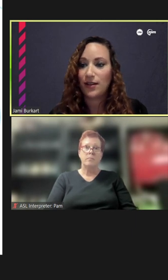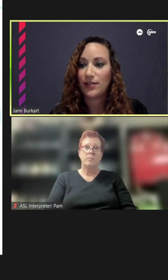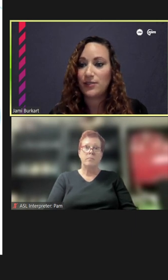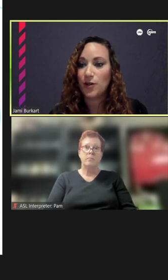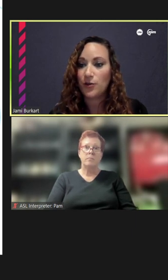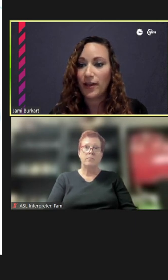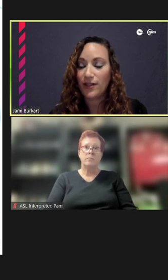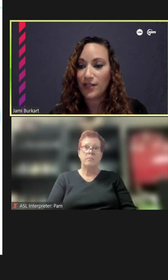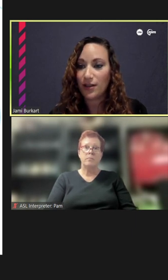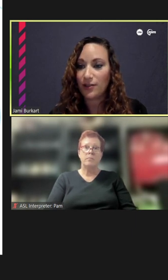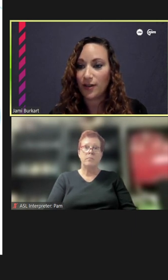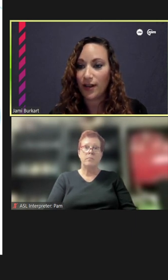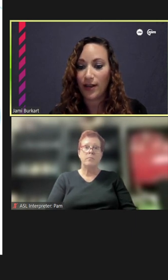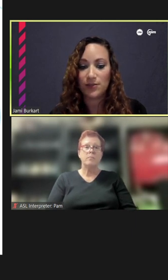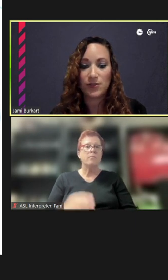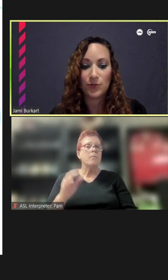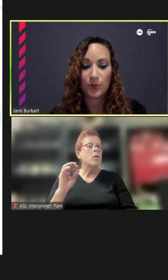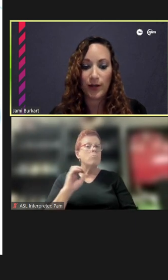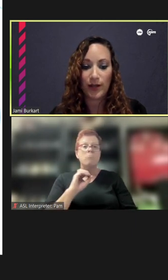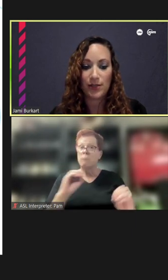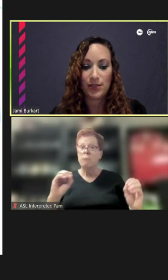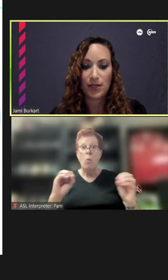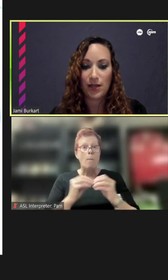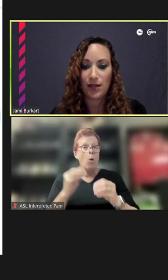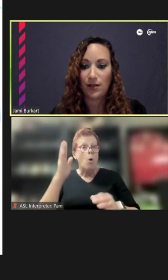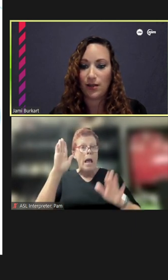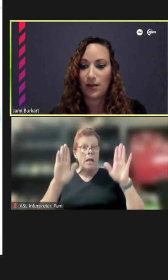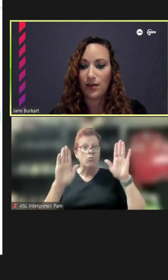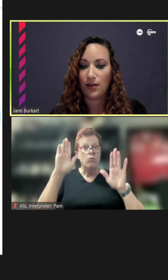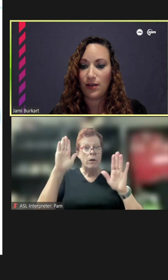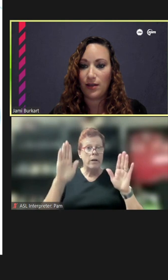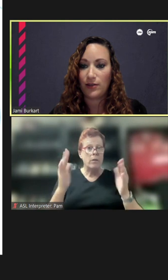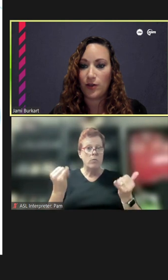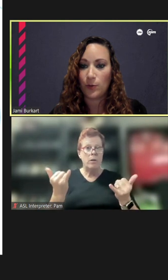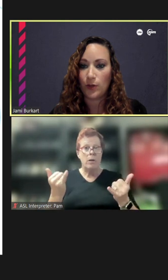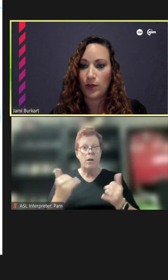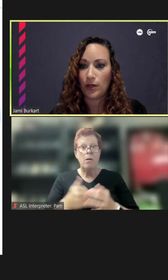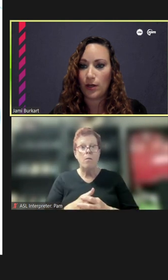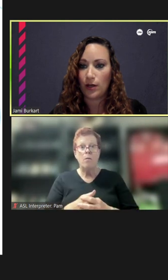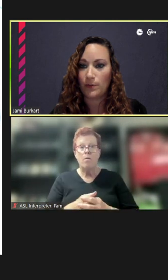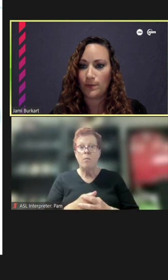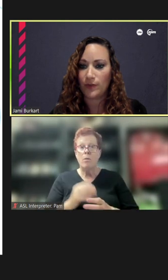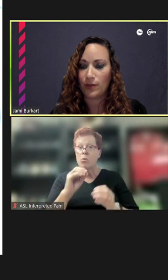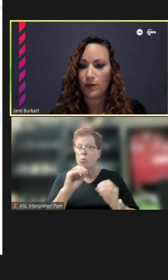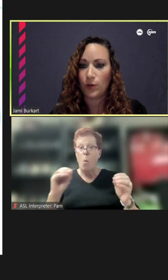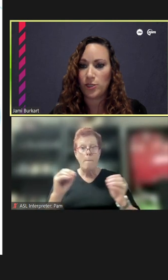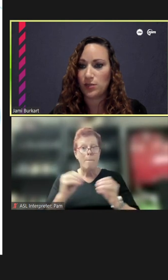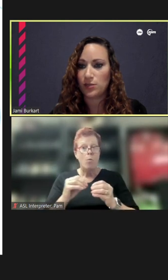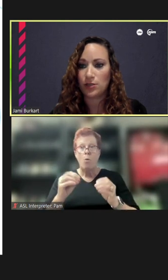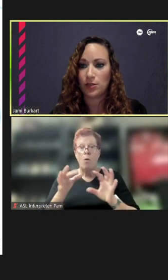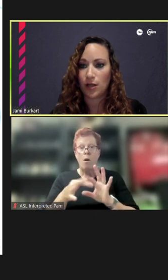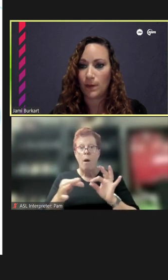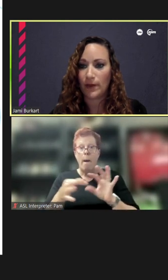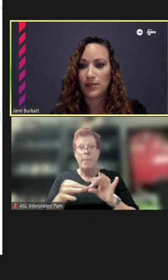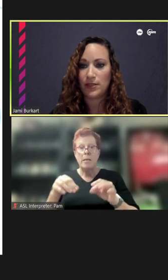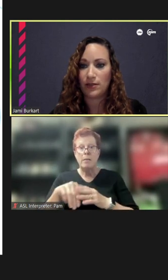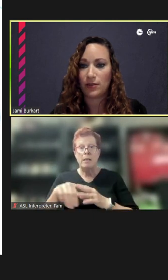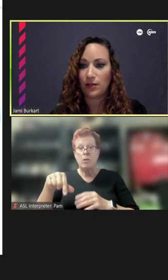I don't have any other hands raised, and no more questions or comments in the